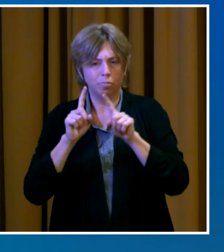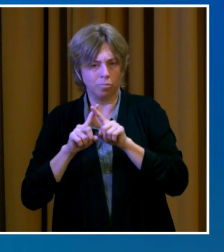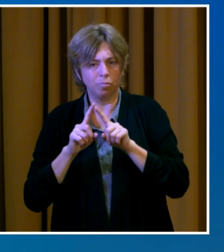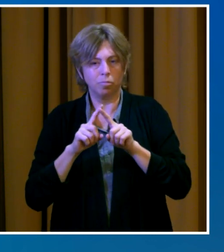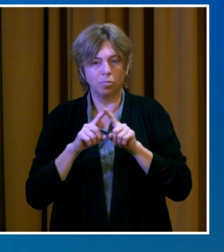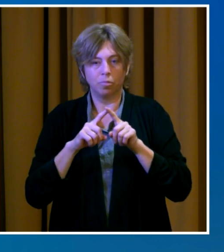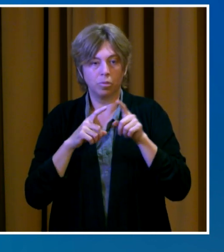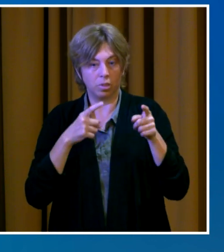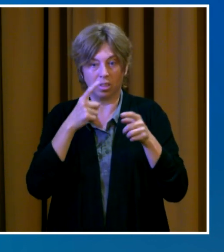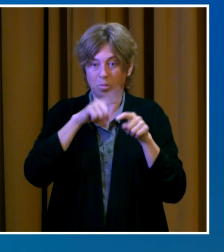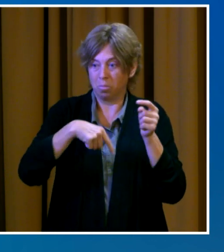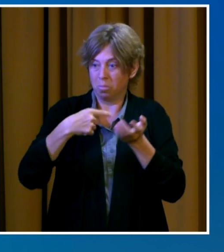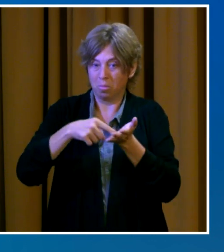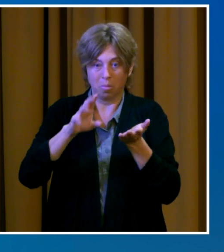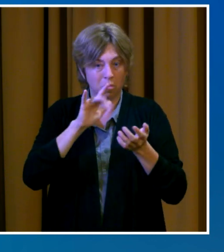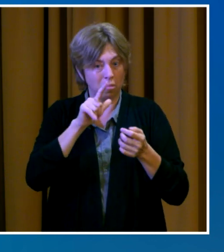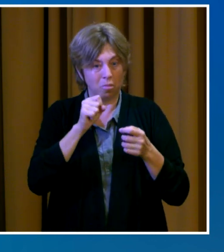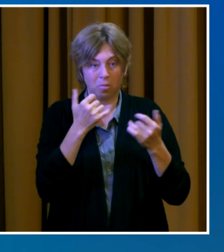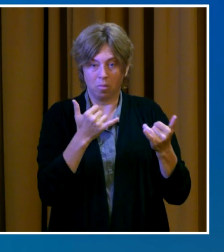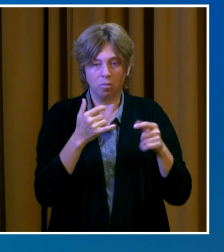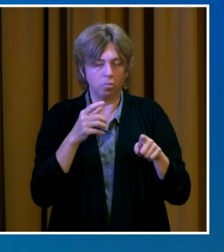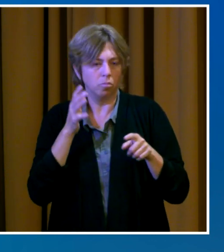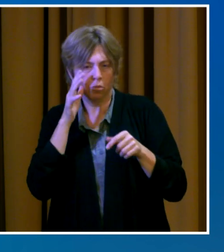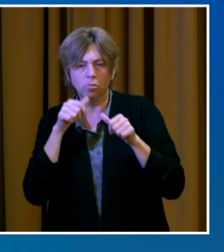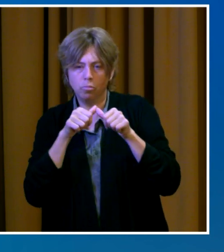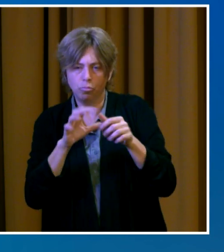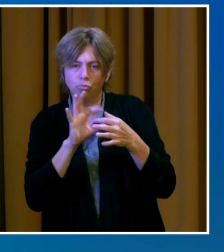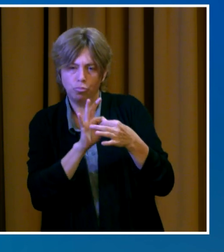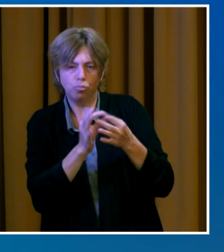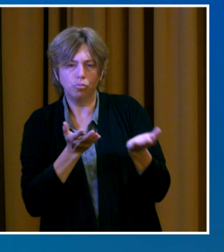Customers still have the responsibility to pay for their